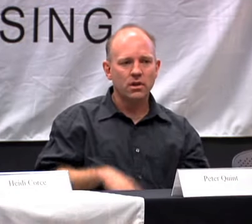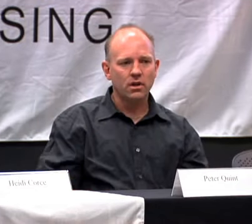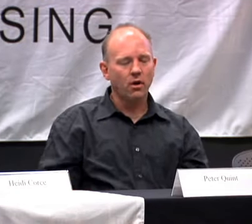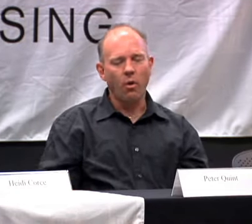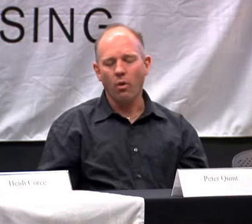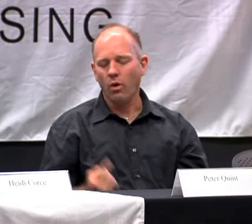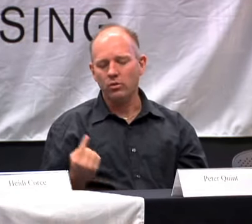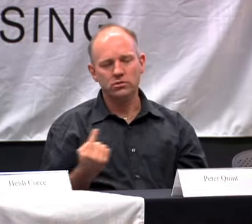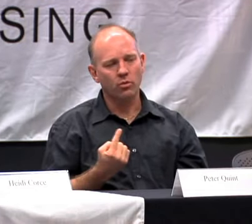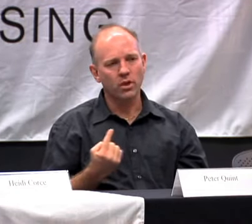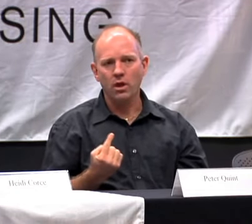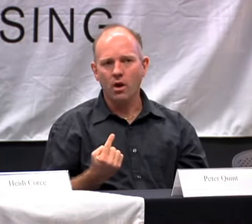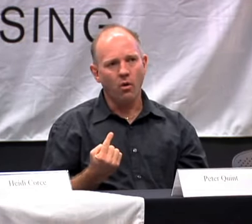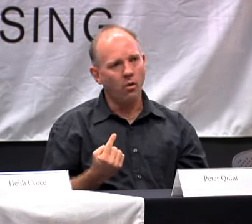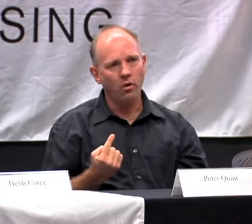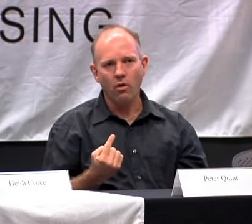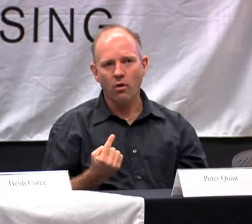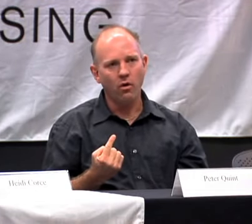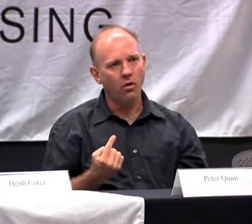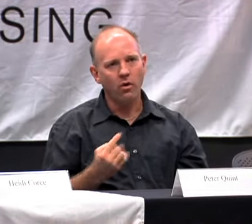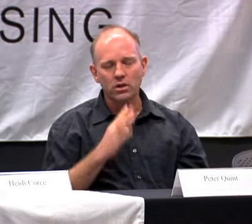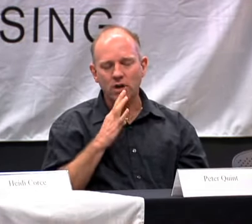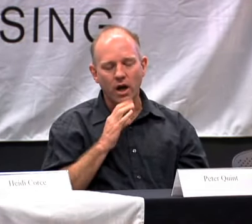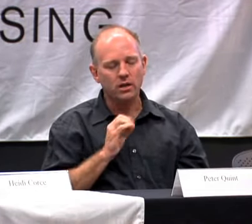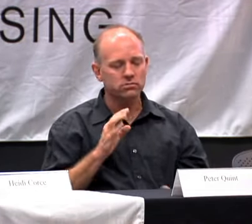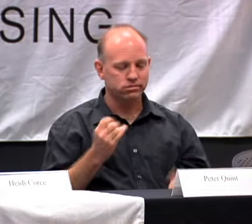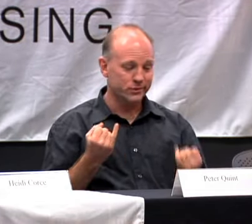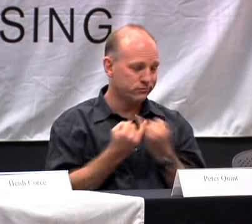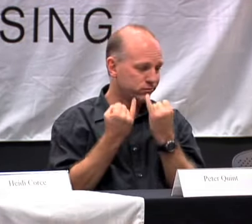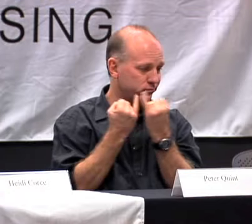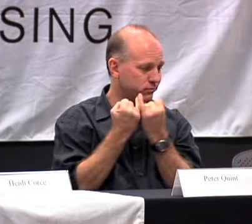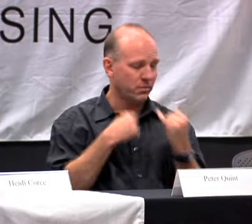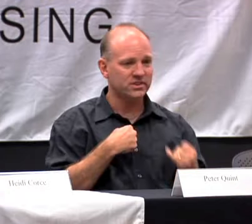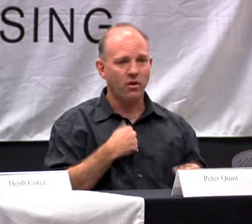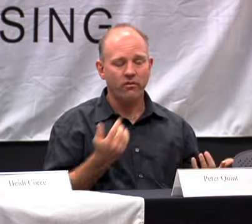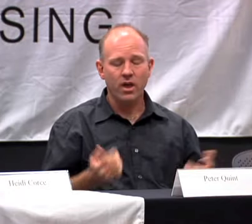ENGLISH? YES. WOW. FOR 6 MONTHS I STRUGGLED AND I WAS SO ALONE. TALK